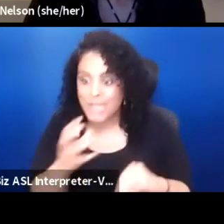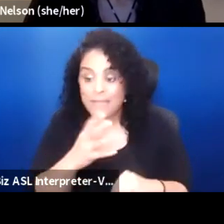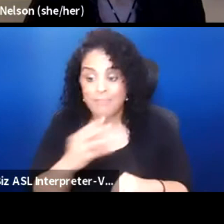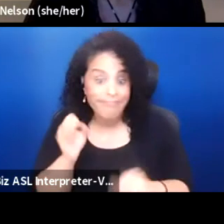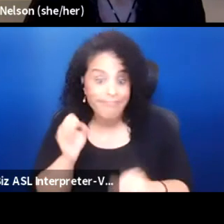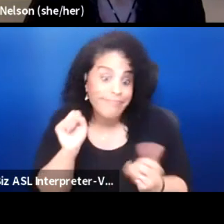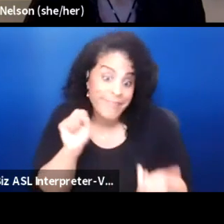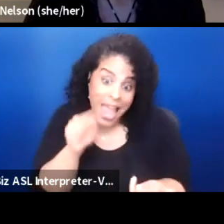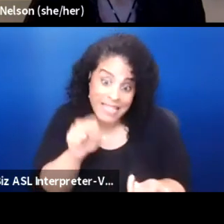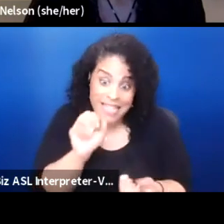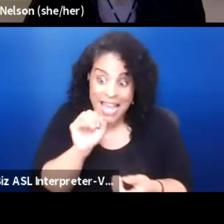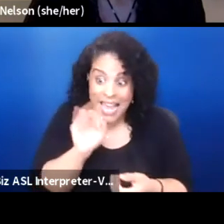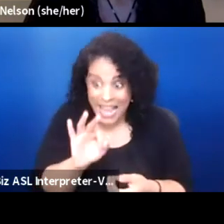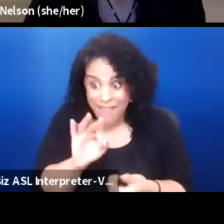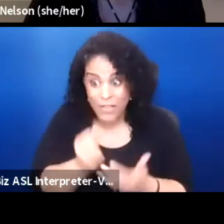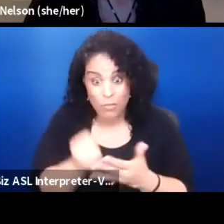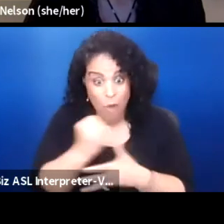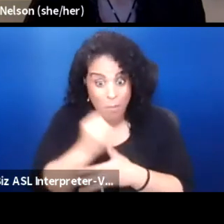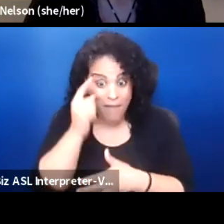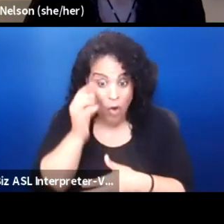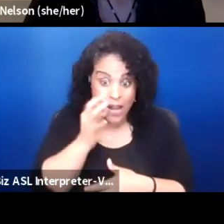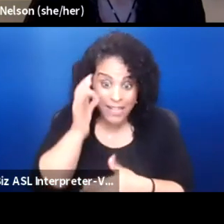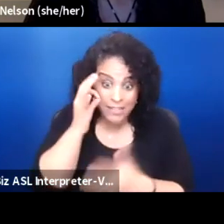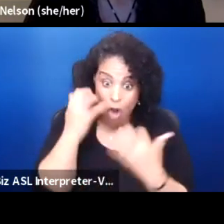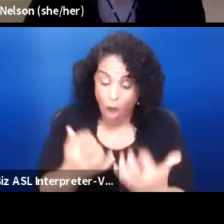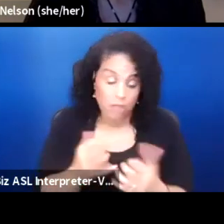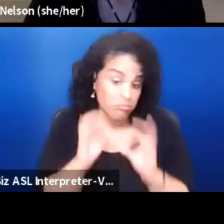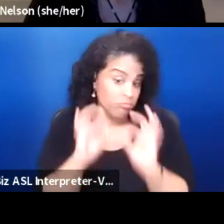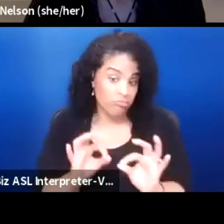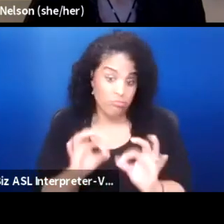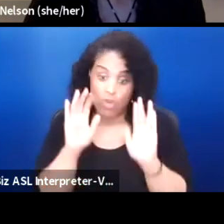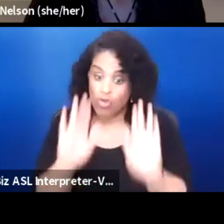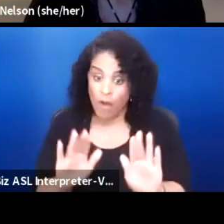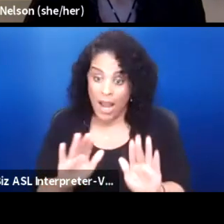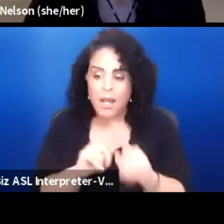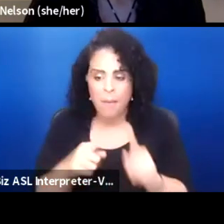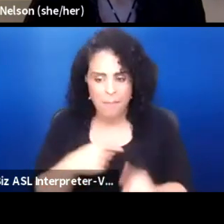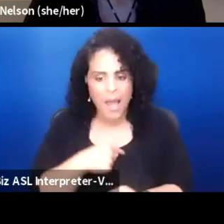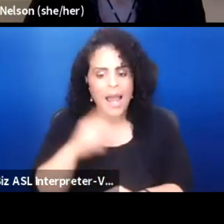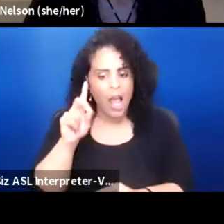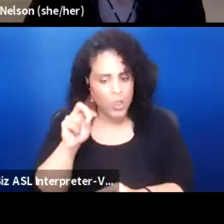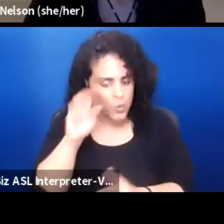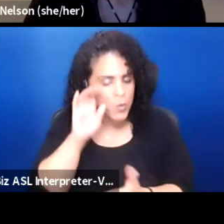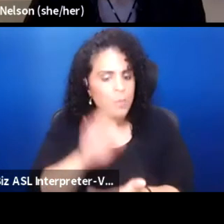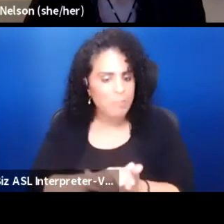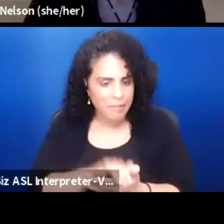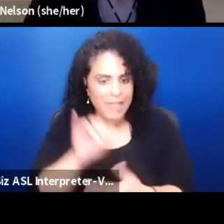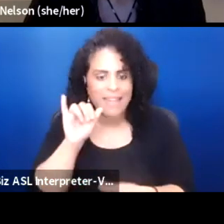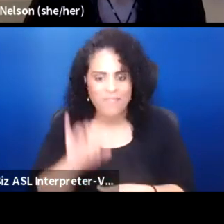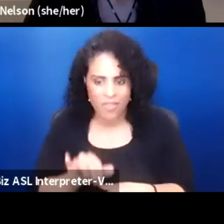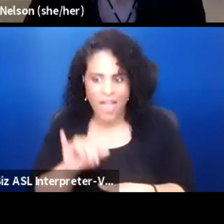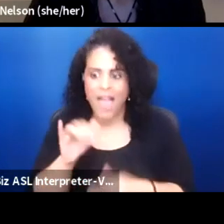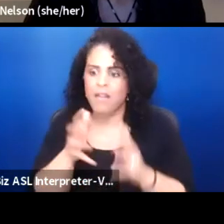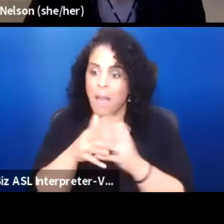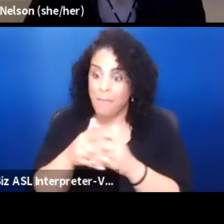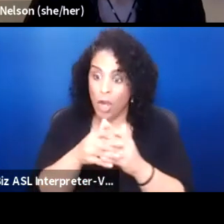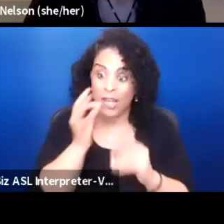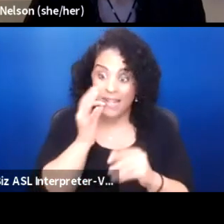If it's primarily for an Indian audience, great. I do believe that American Indian theater